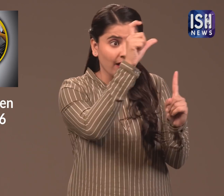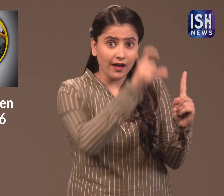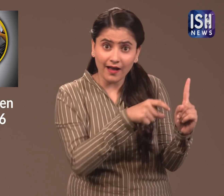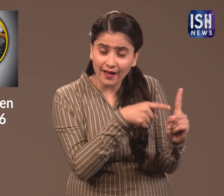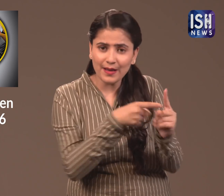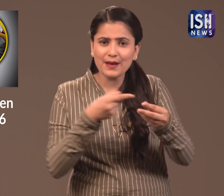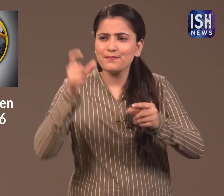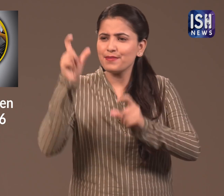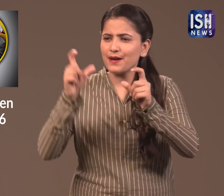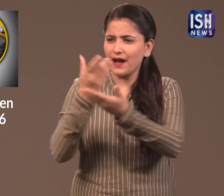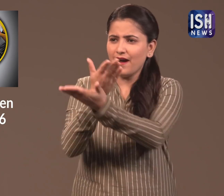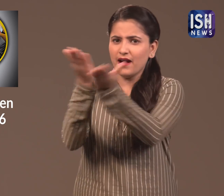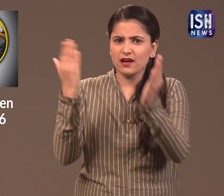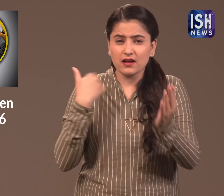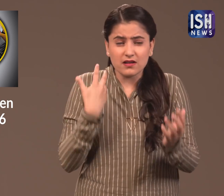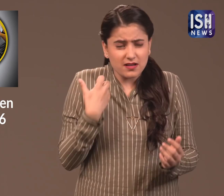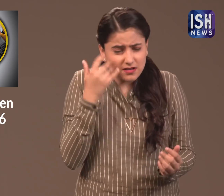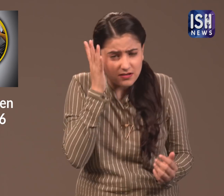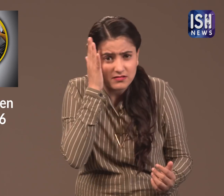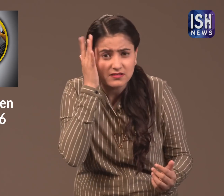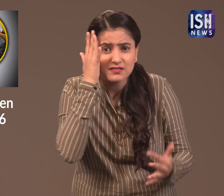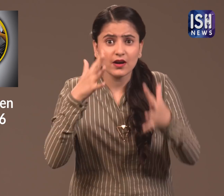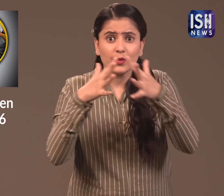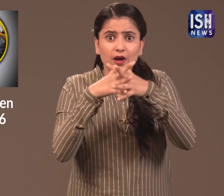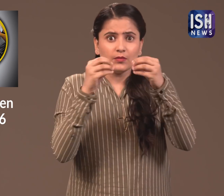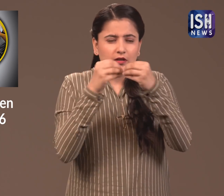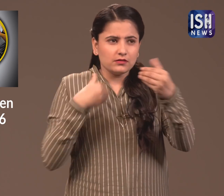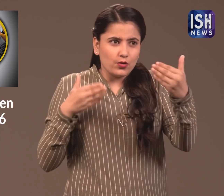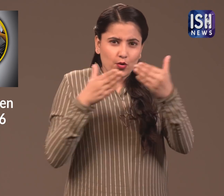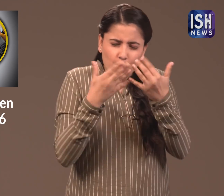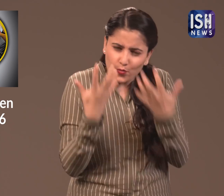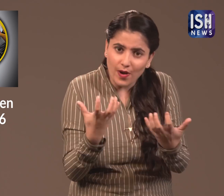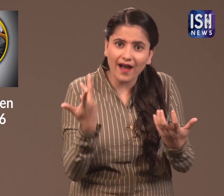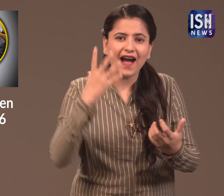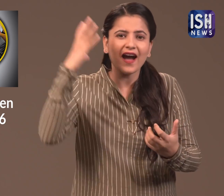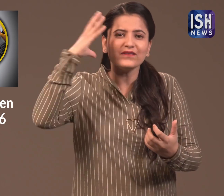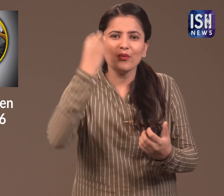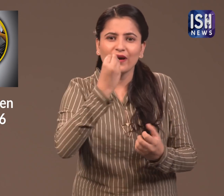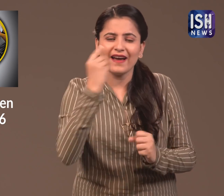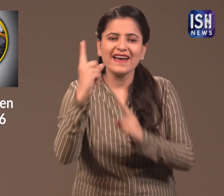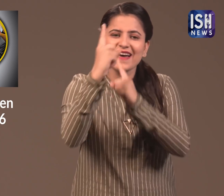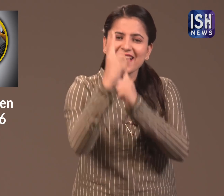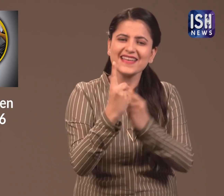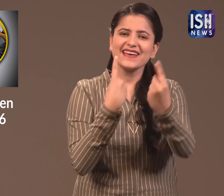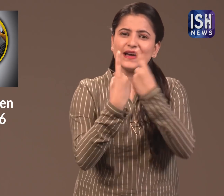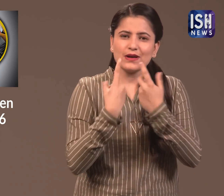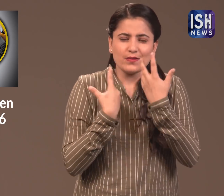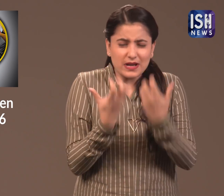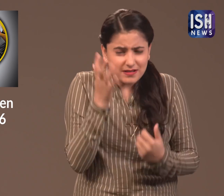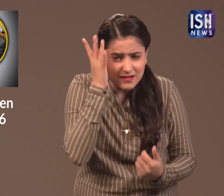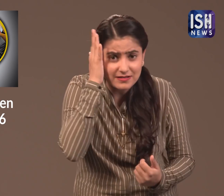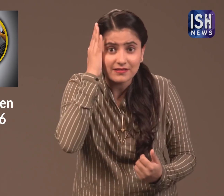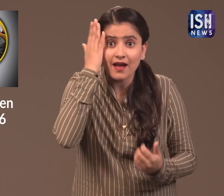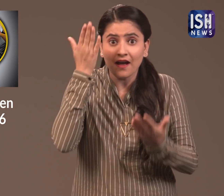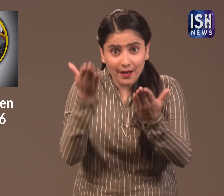Many individuals want to meet Mr Buffet for lunch.